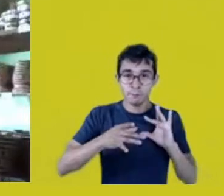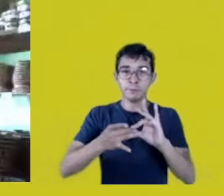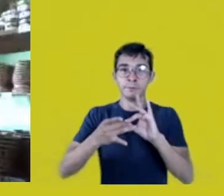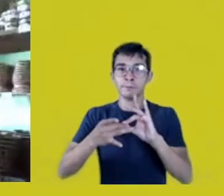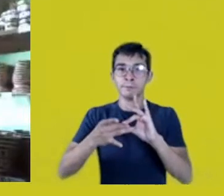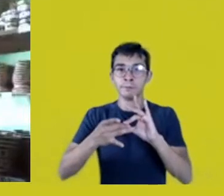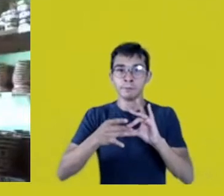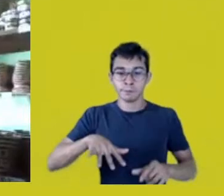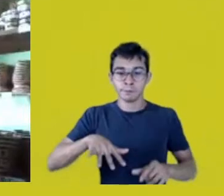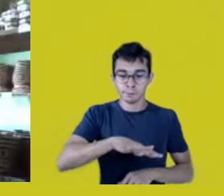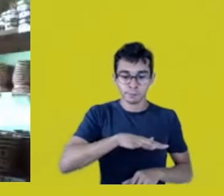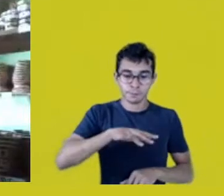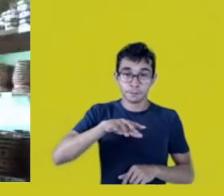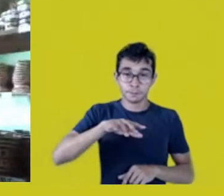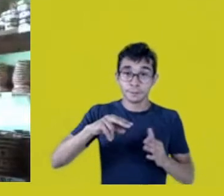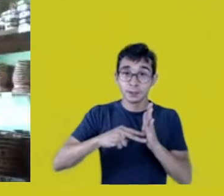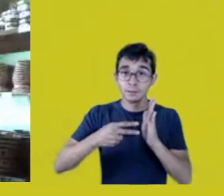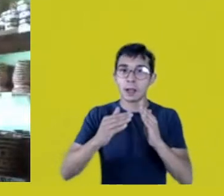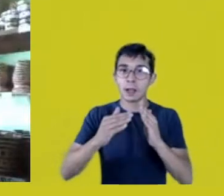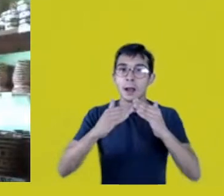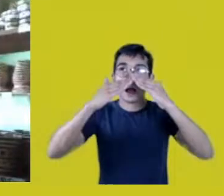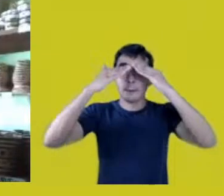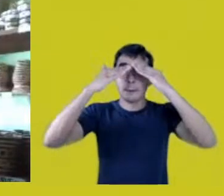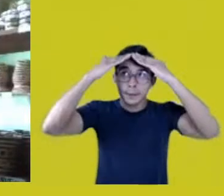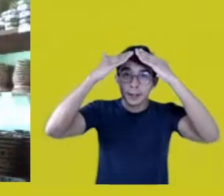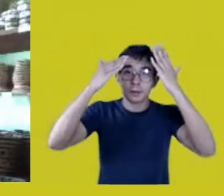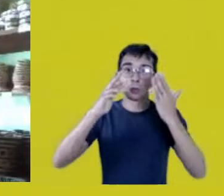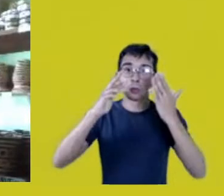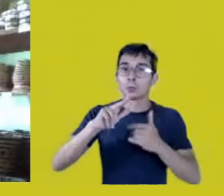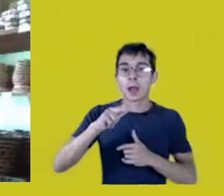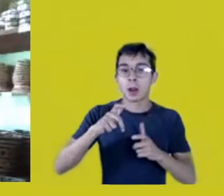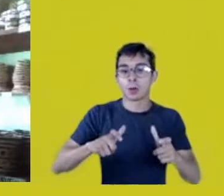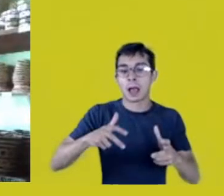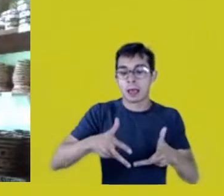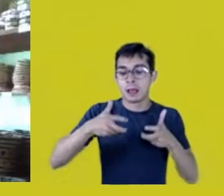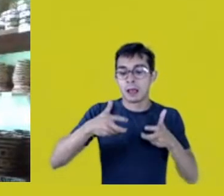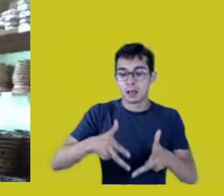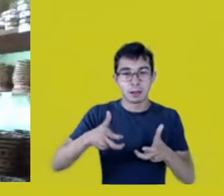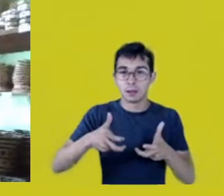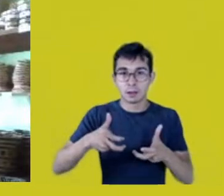the territory isn’t merely physical. It corresponds to what each Native is.